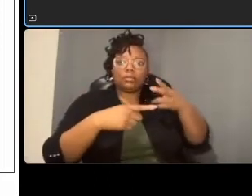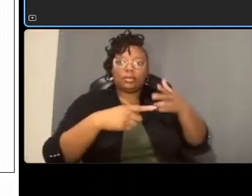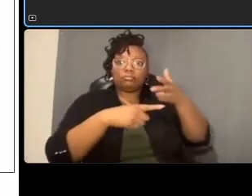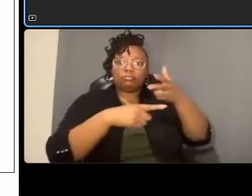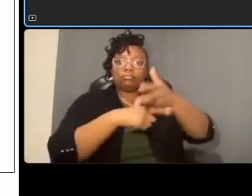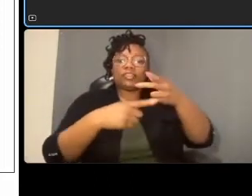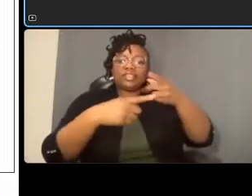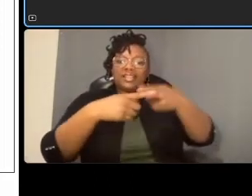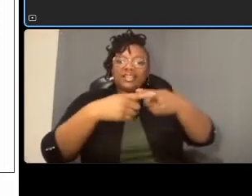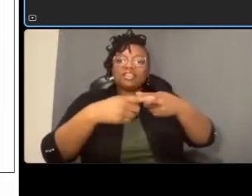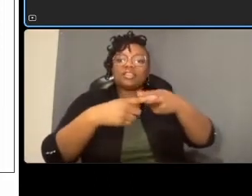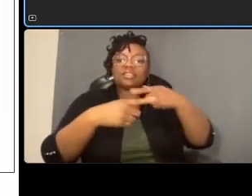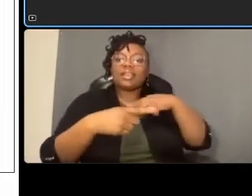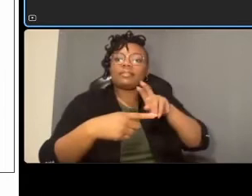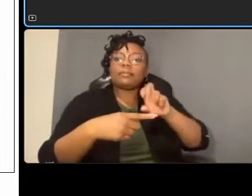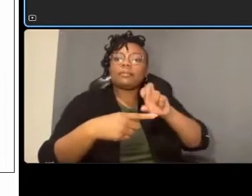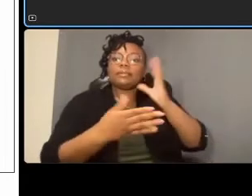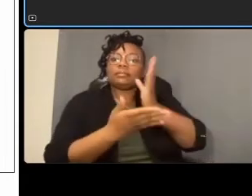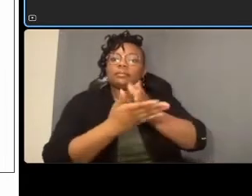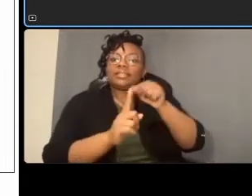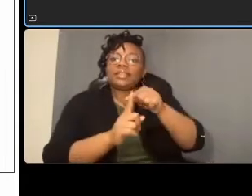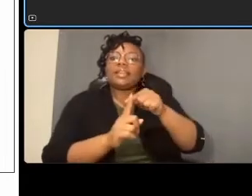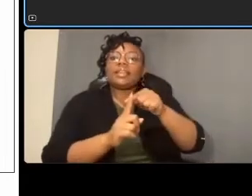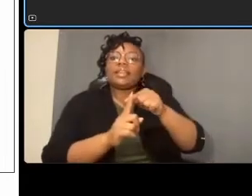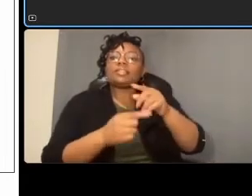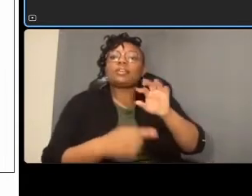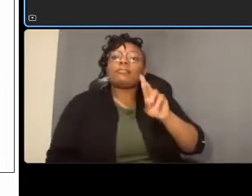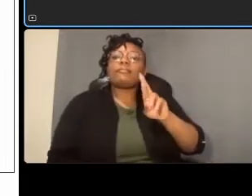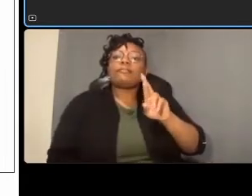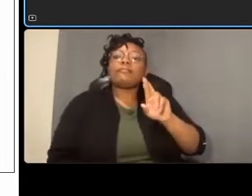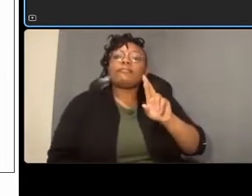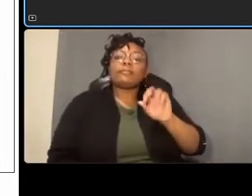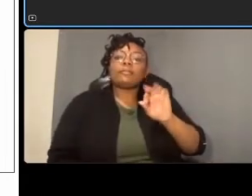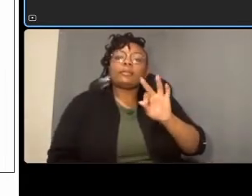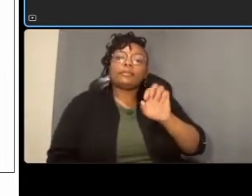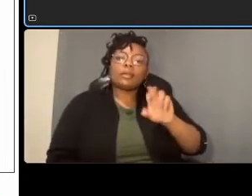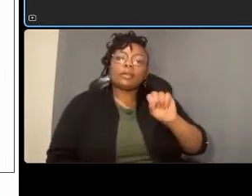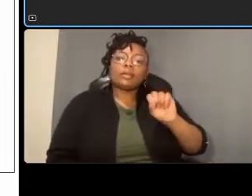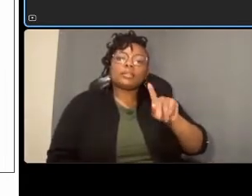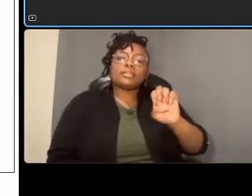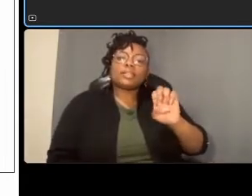a far side those are generally found to be more um more safe for pedestrians and also